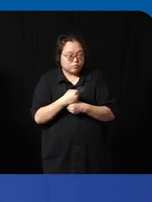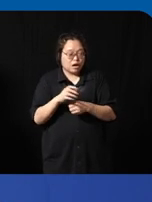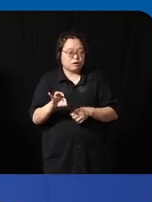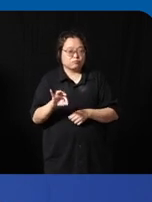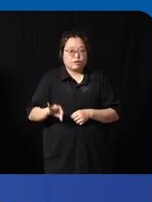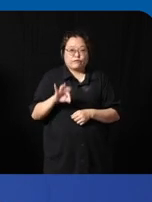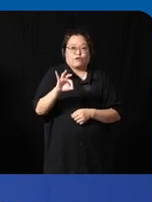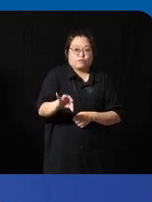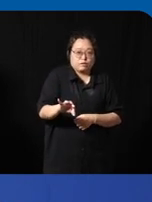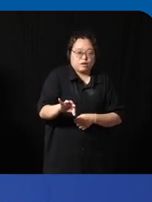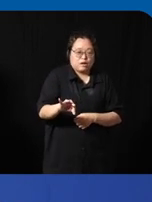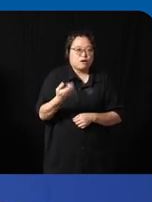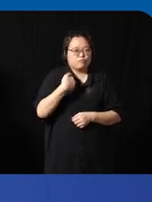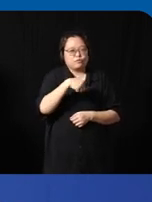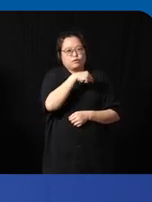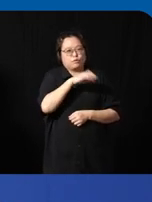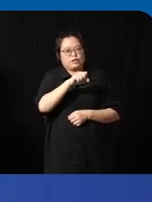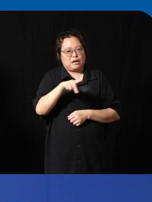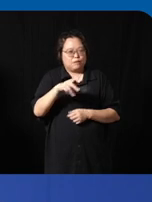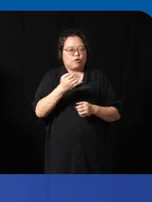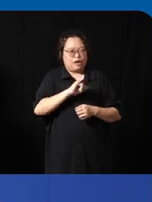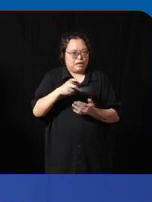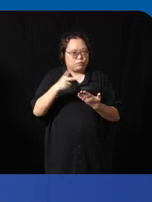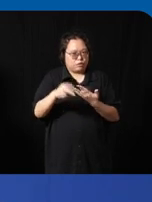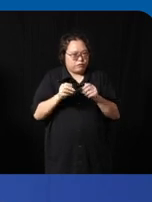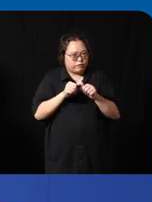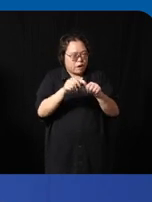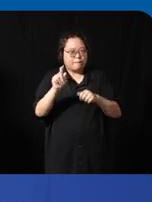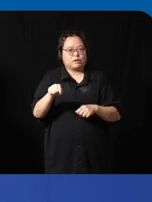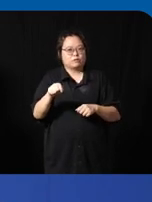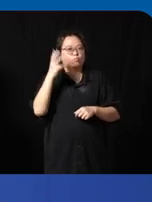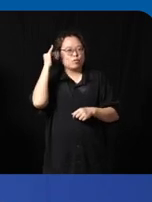otherwise like uh the previous pist say after one or two years the app might just disappear